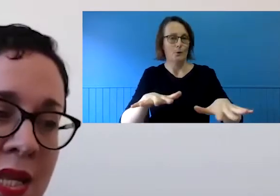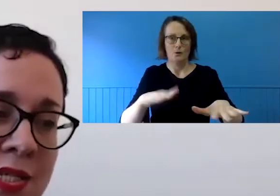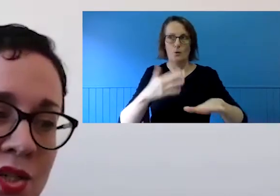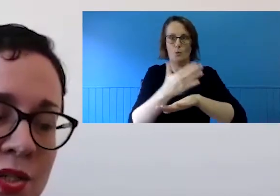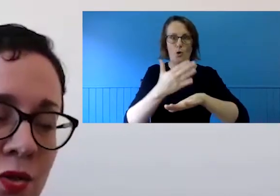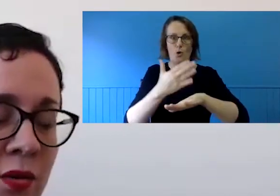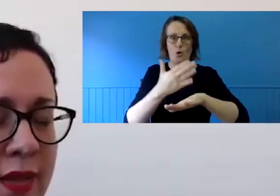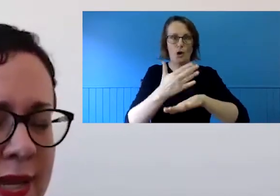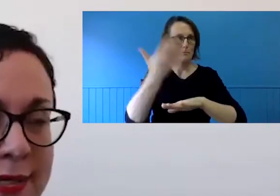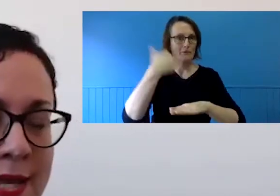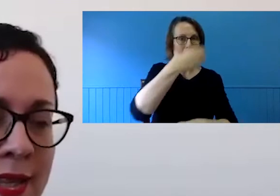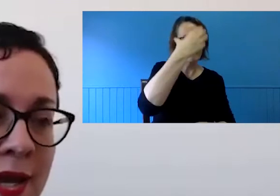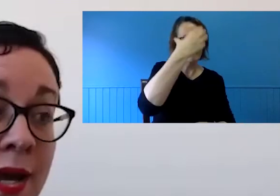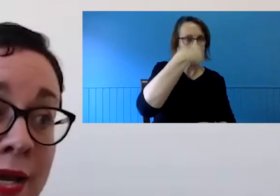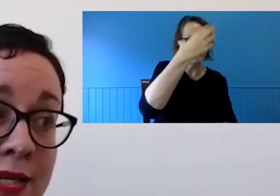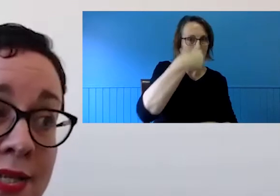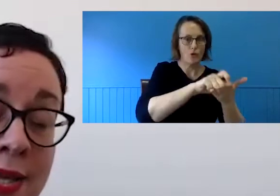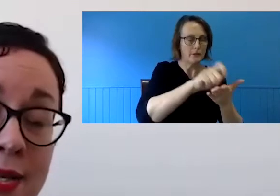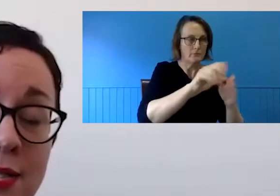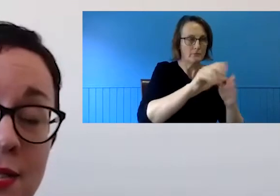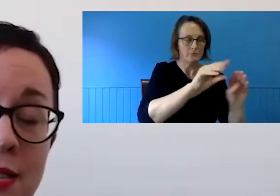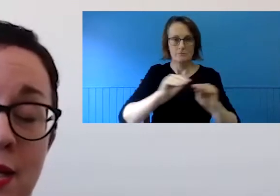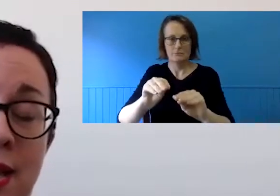In addition to all of the headaches and the heartaches that that has